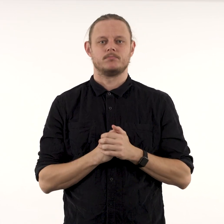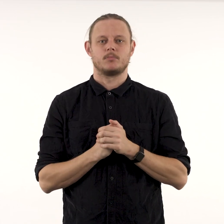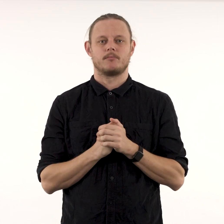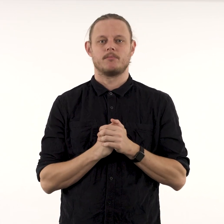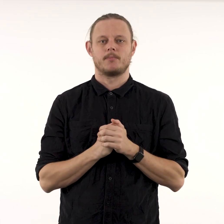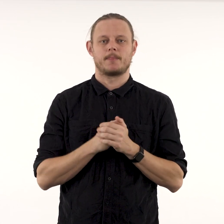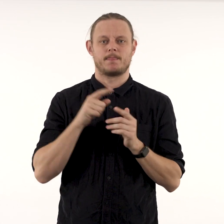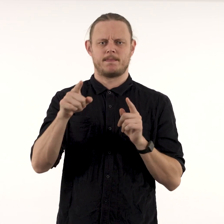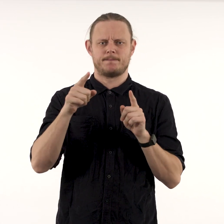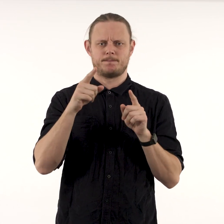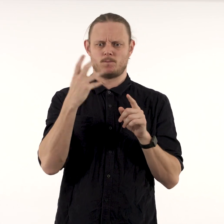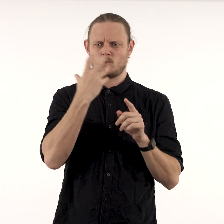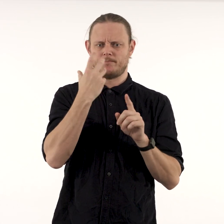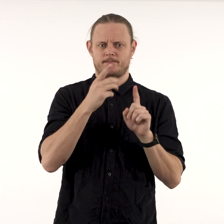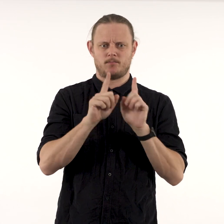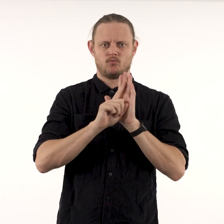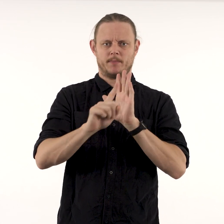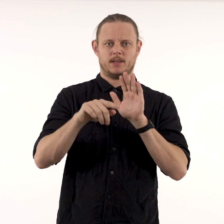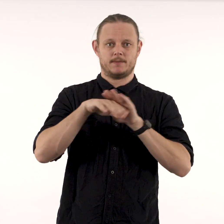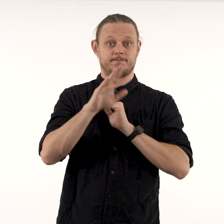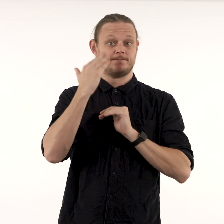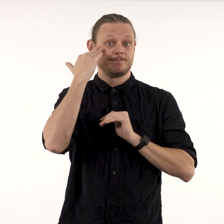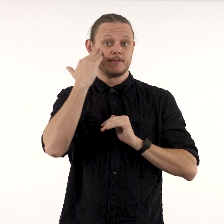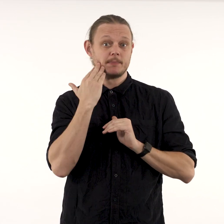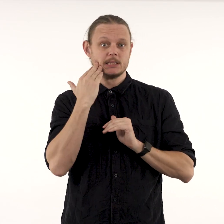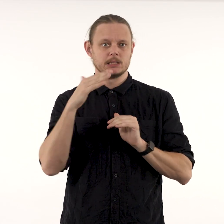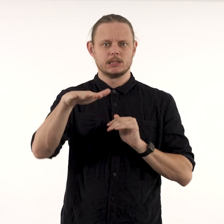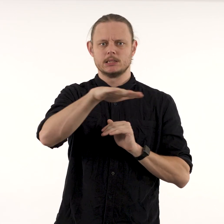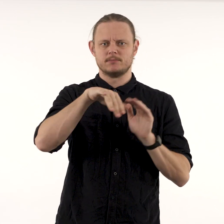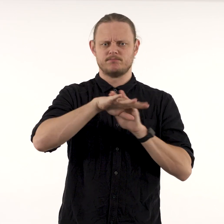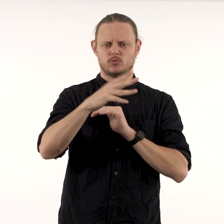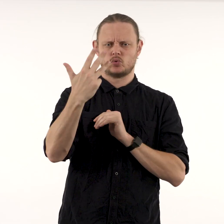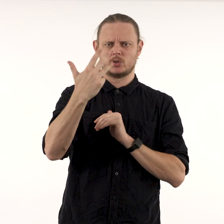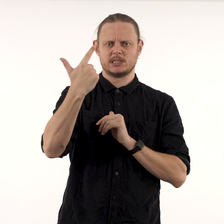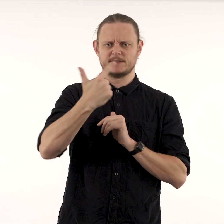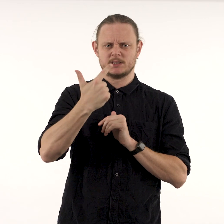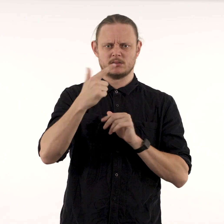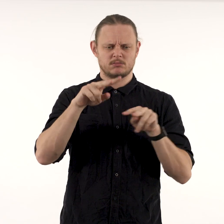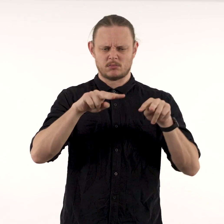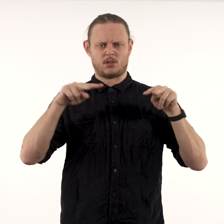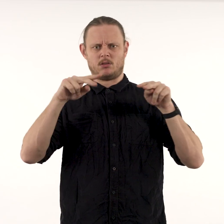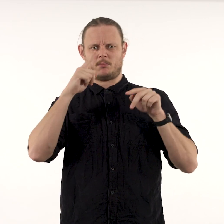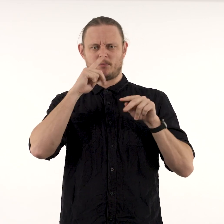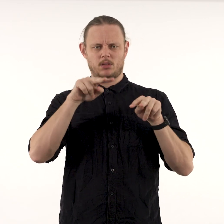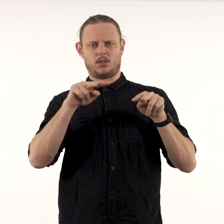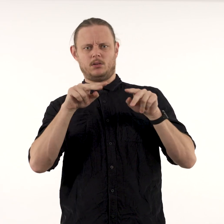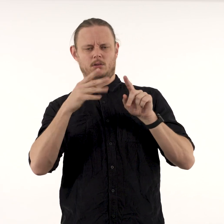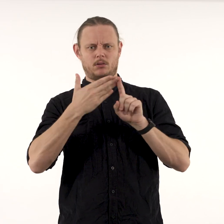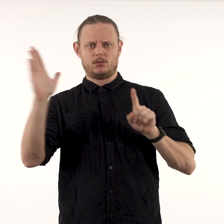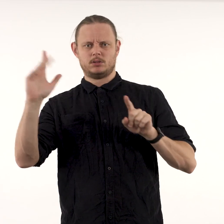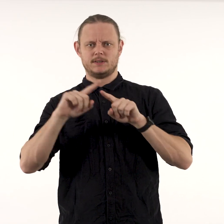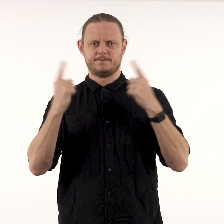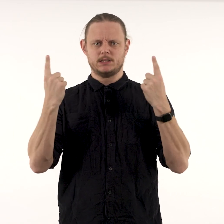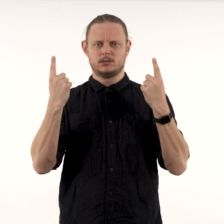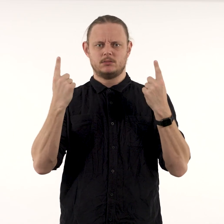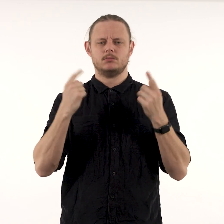a painting of his wife Edith that subverted conventional representations of femininity when he composed it in 1917,' says Gutman.